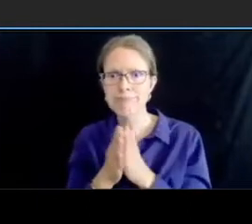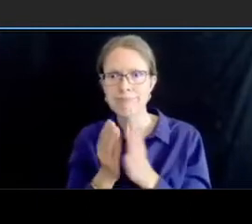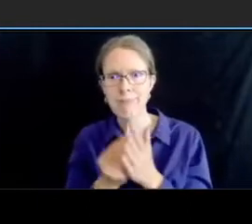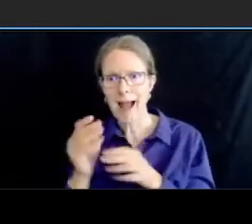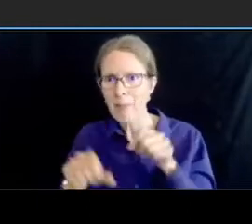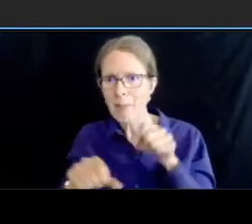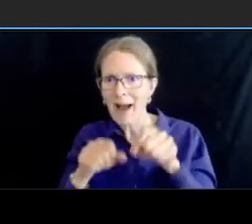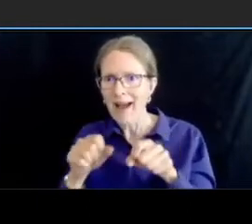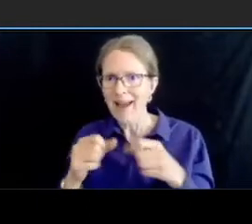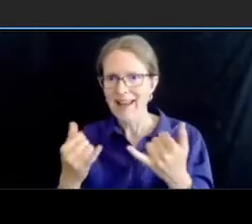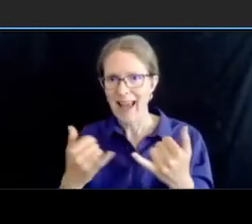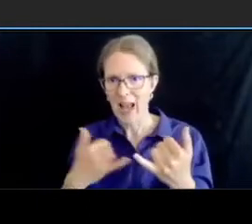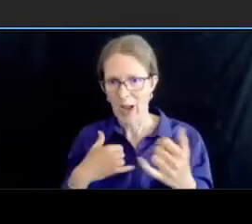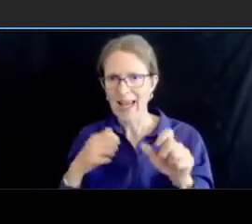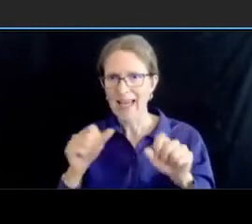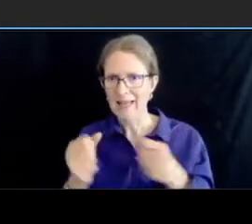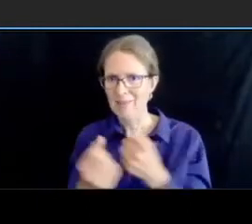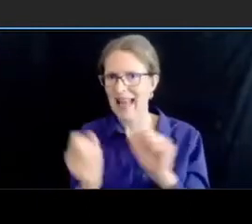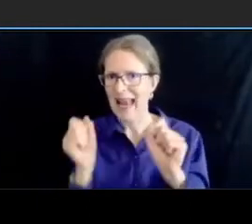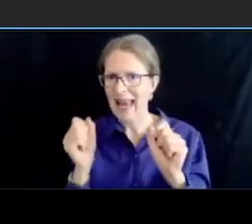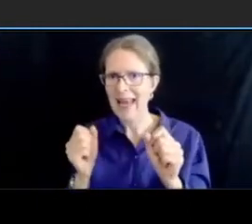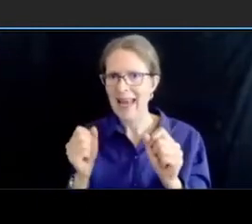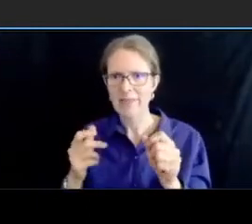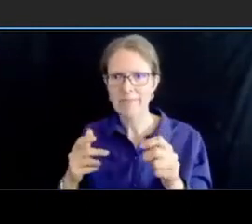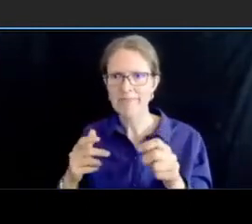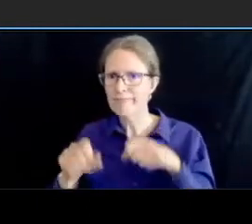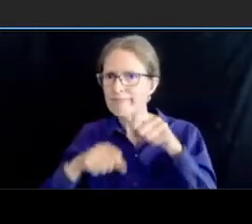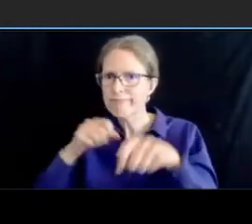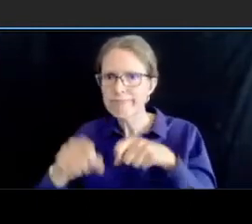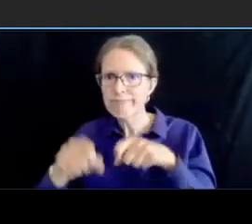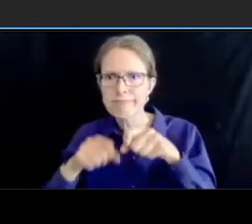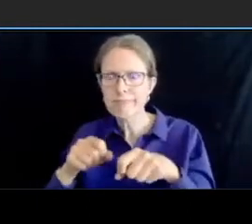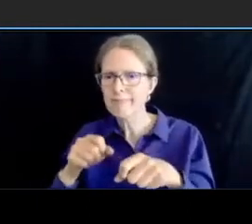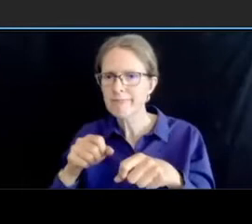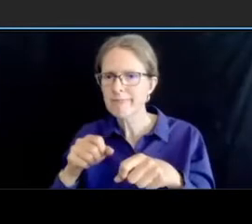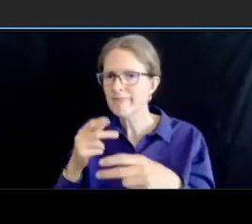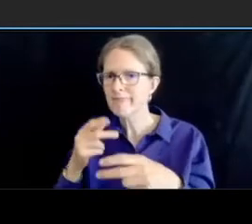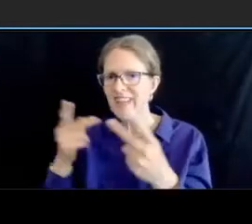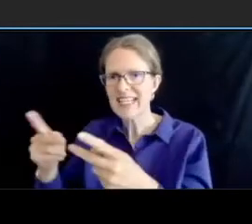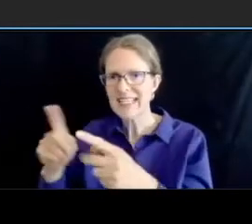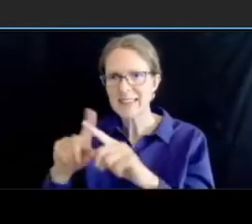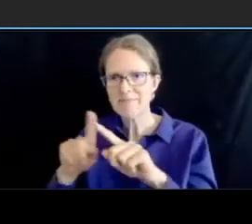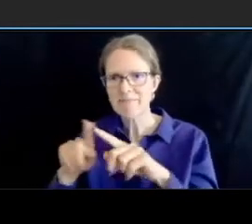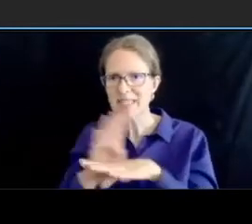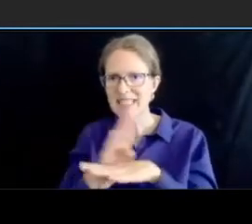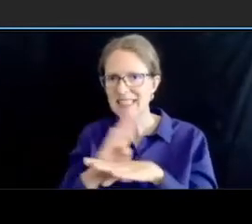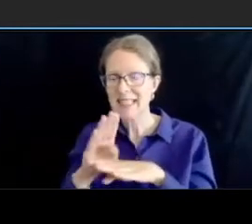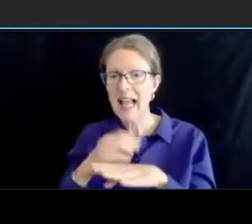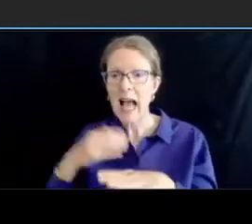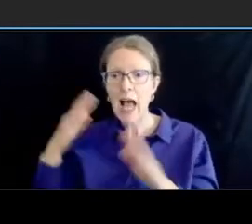on the border um and it says i hope the lanes go all the way through chevy chase thank you again